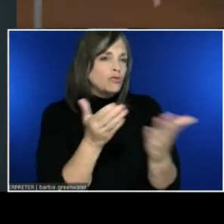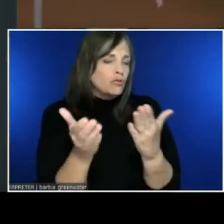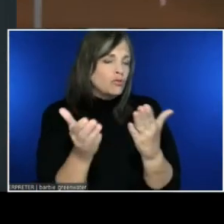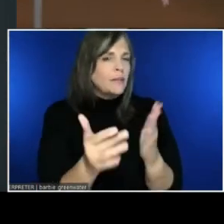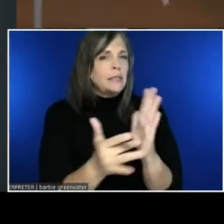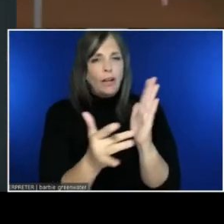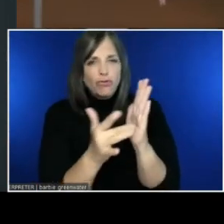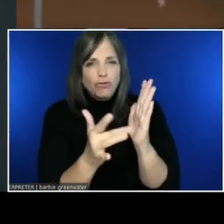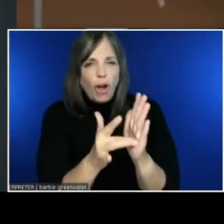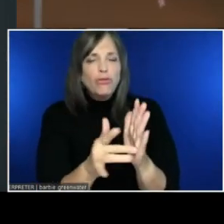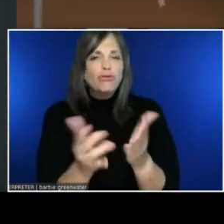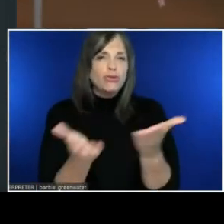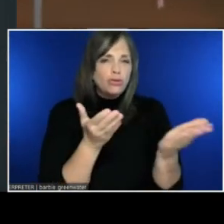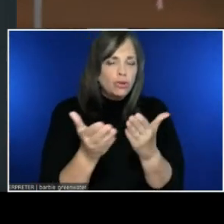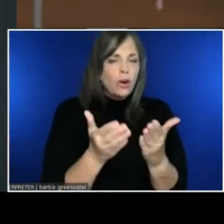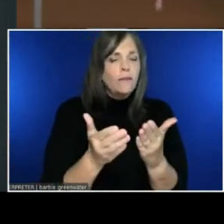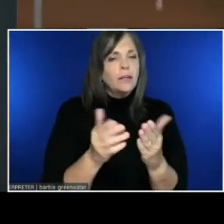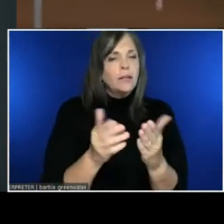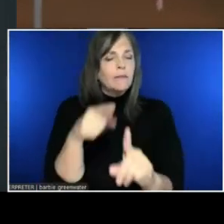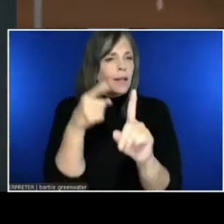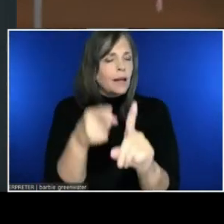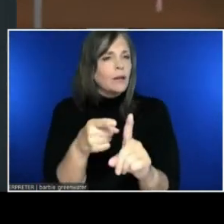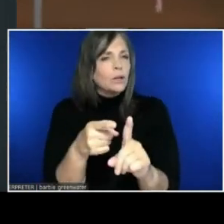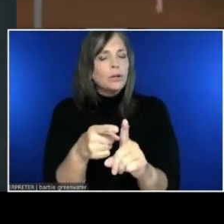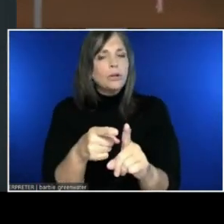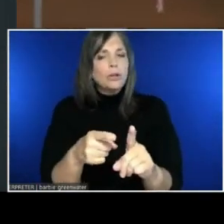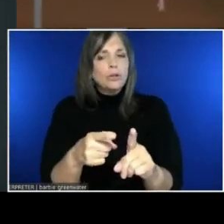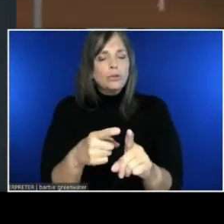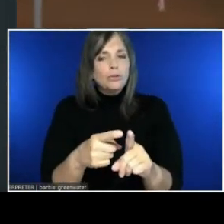that's aimed to accelerate incorporation of speech into applications.